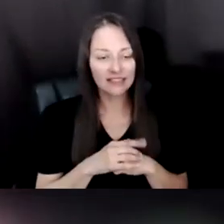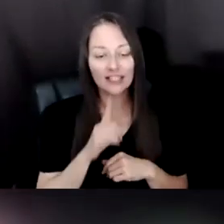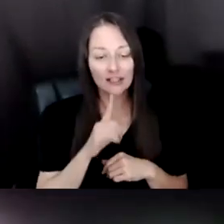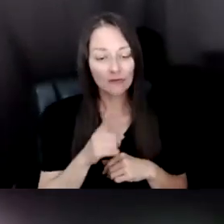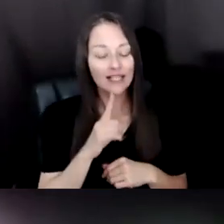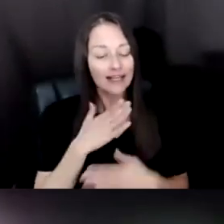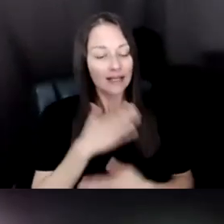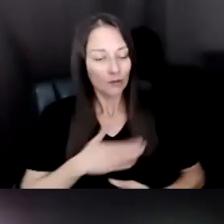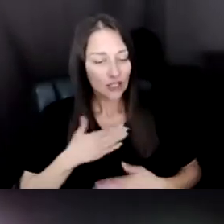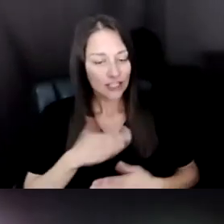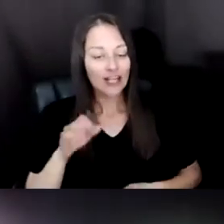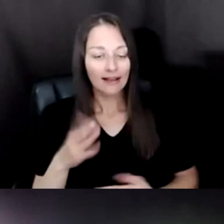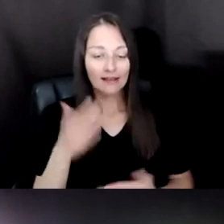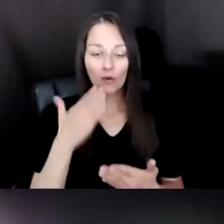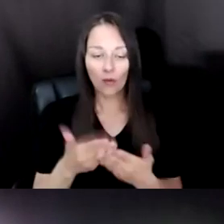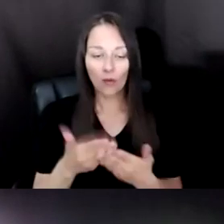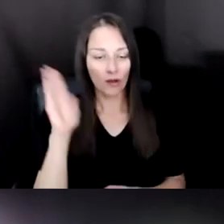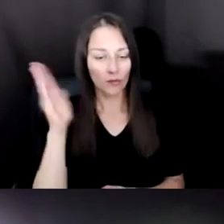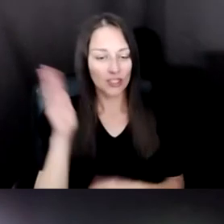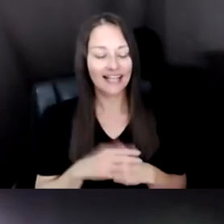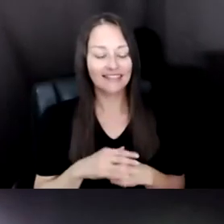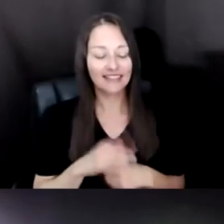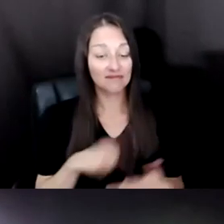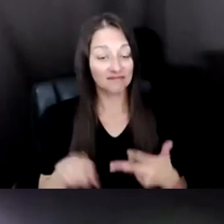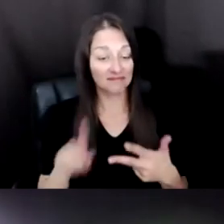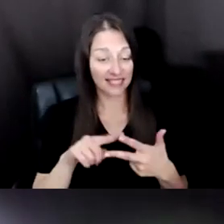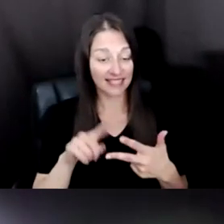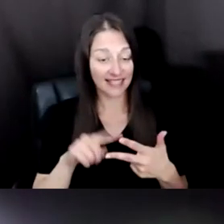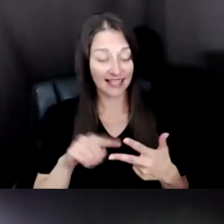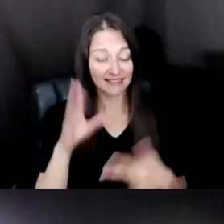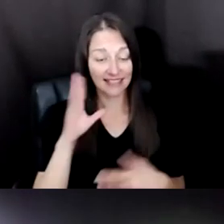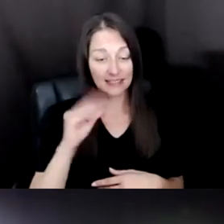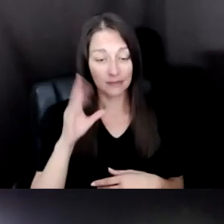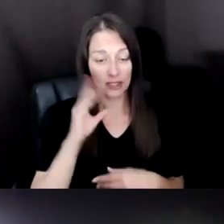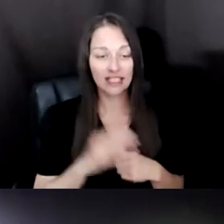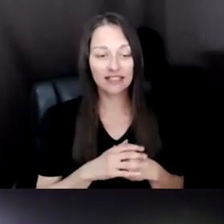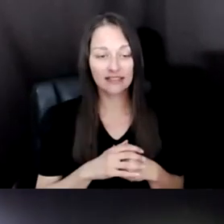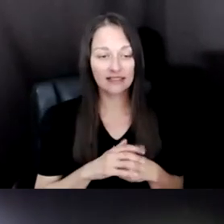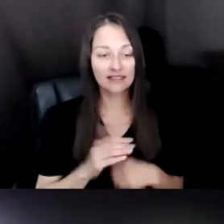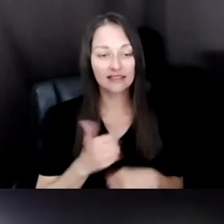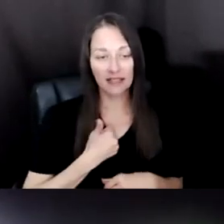AND THE SECOND EXPERIENCE WAS I WAS PLANNING TO BECOME ANOTHER EGOCENTRIC ART EXPERIENCE BUT